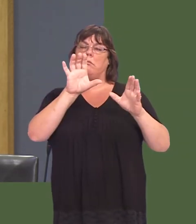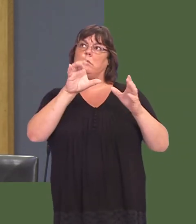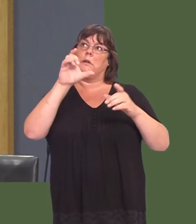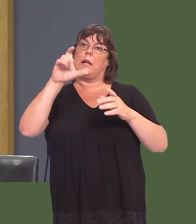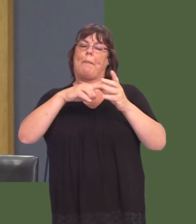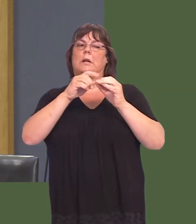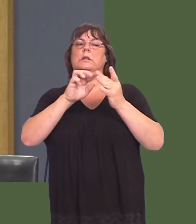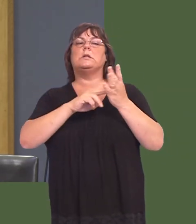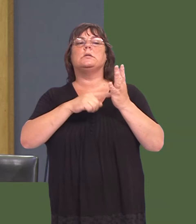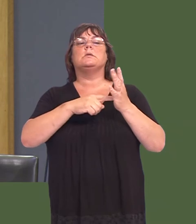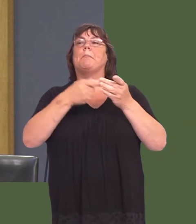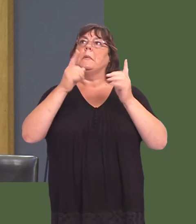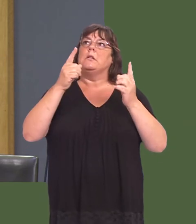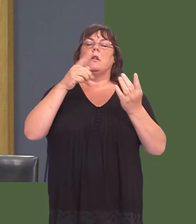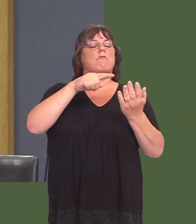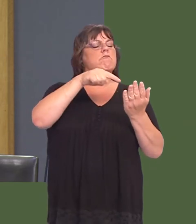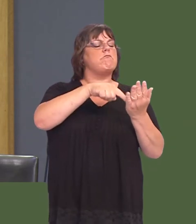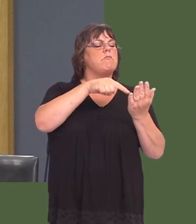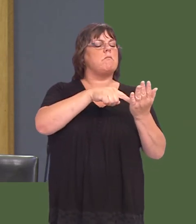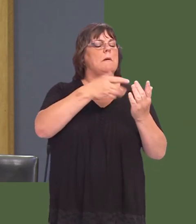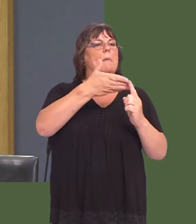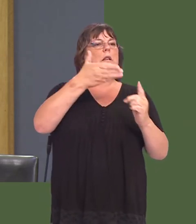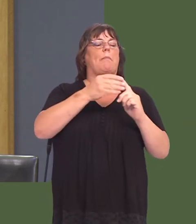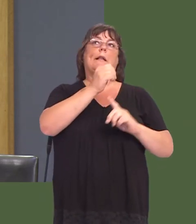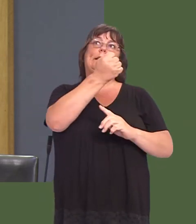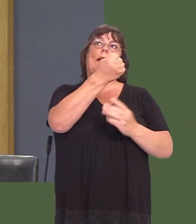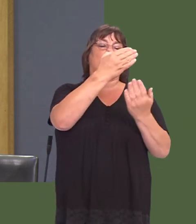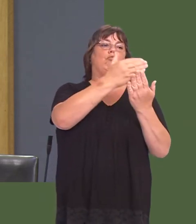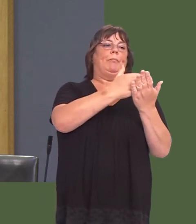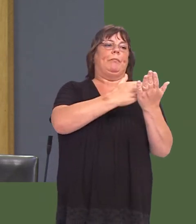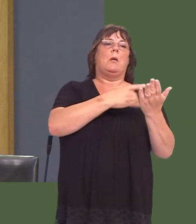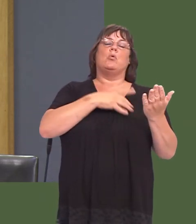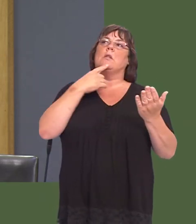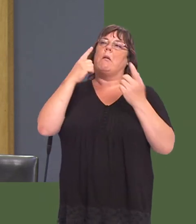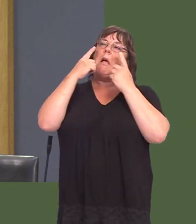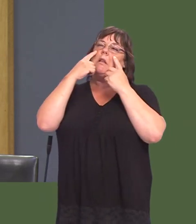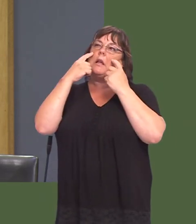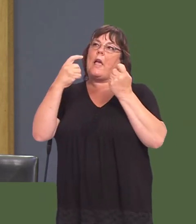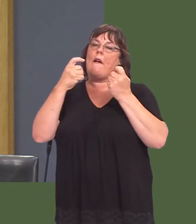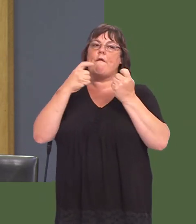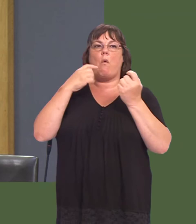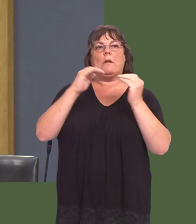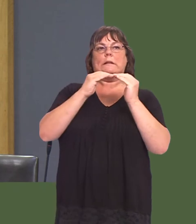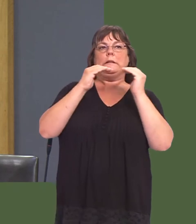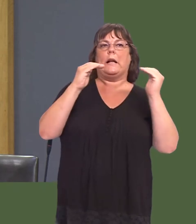she did recognise that care must be taken with regulating standards of commercial supply